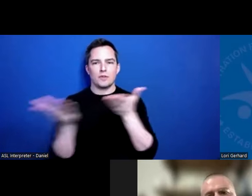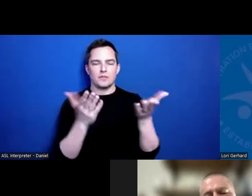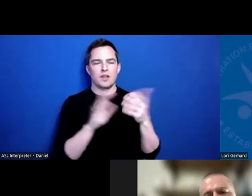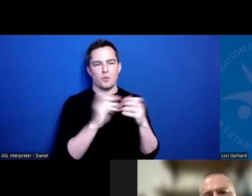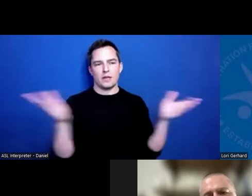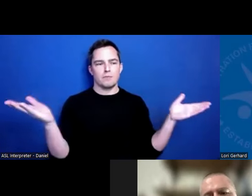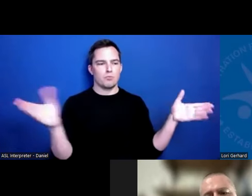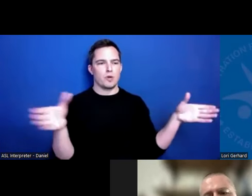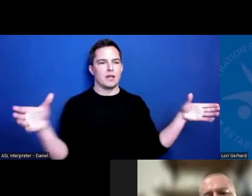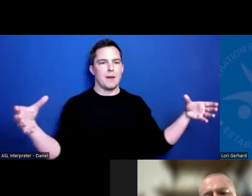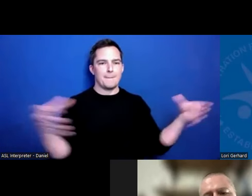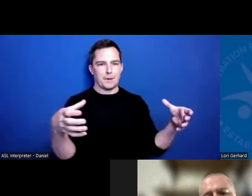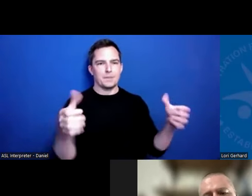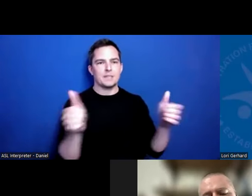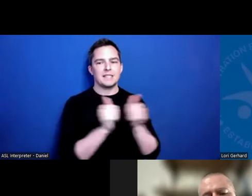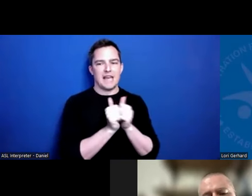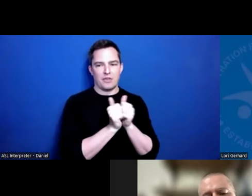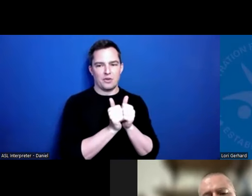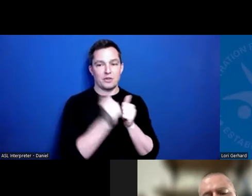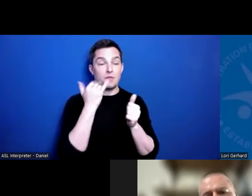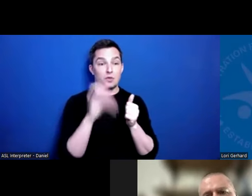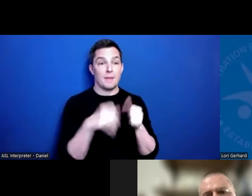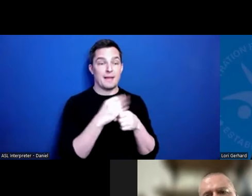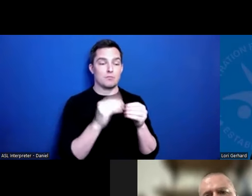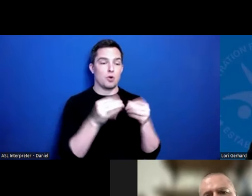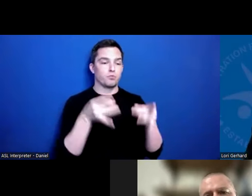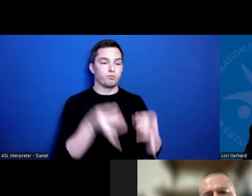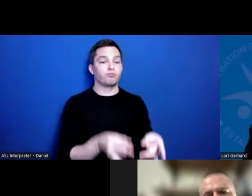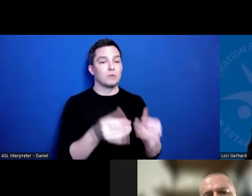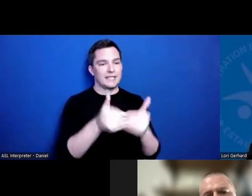together. Because when we do that , it really makes it much easier for the folks who need those